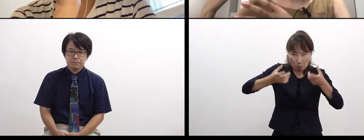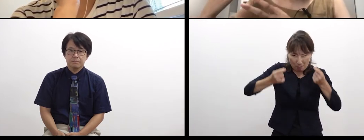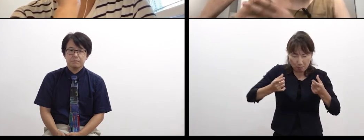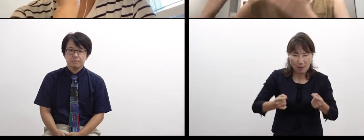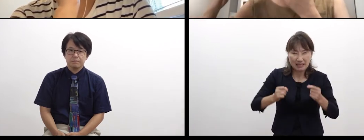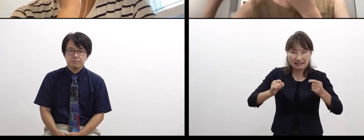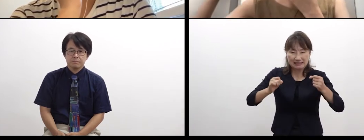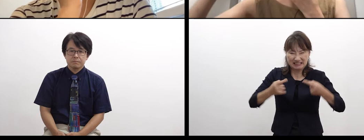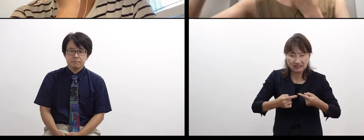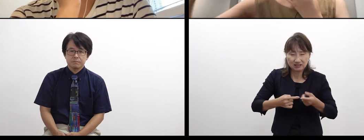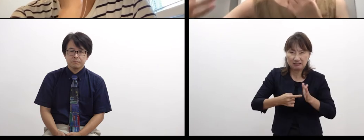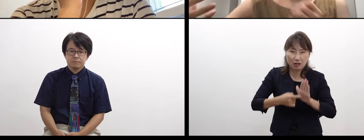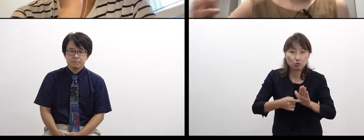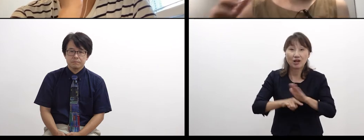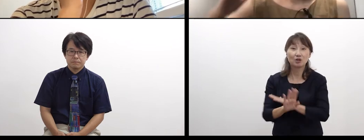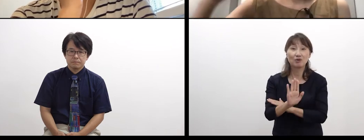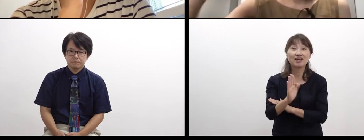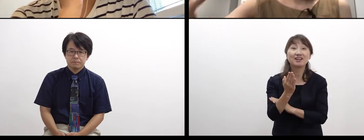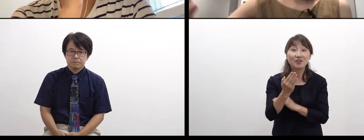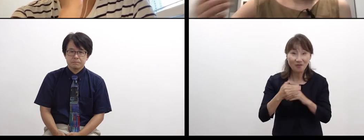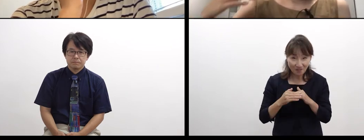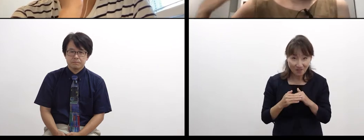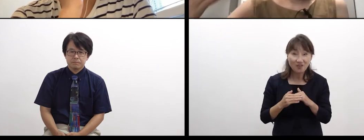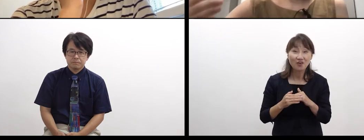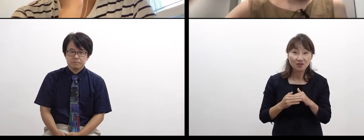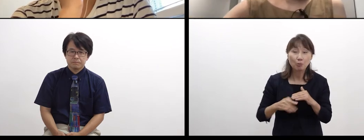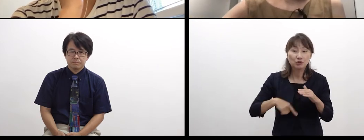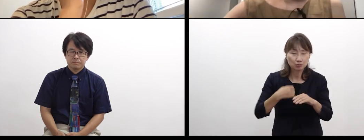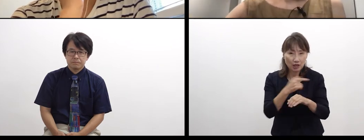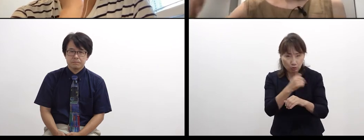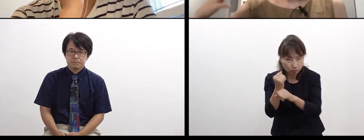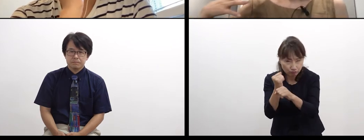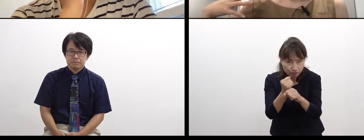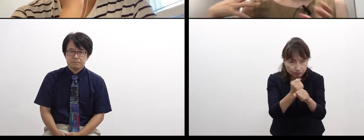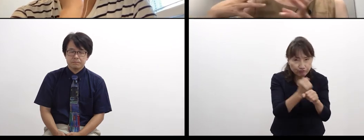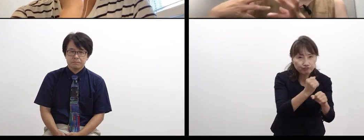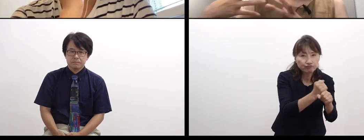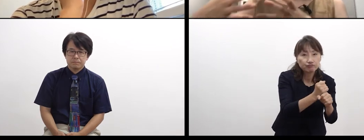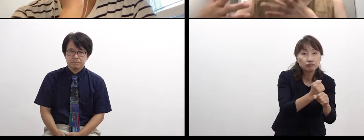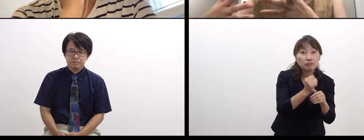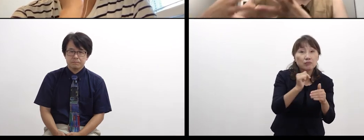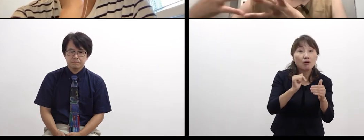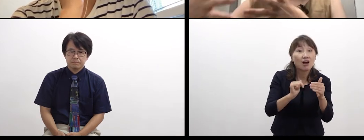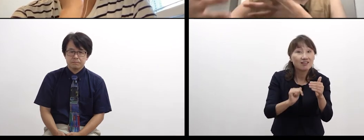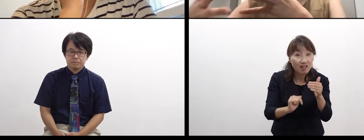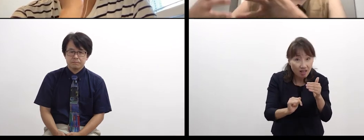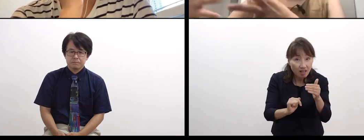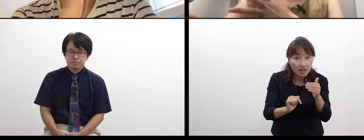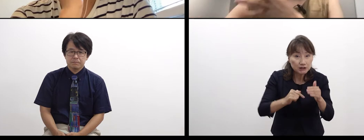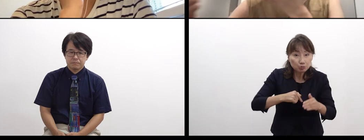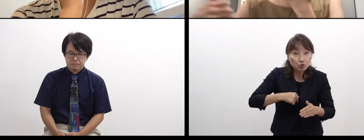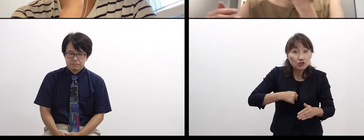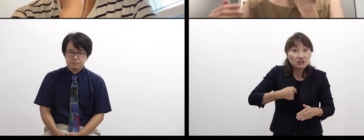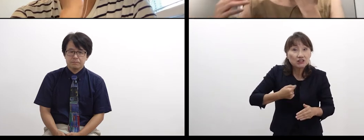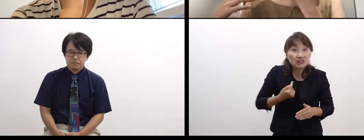they have those ways to make media,